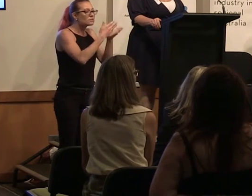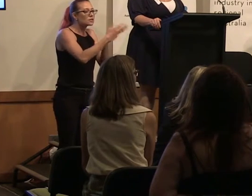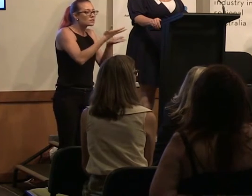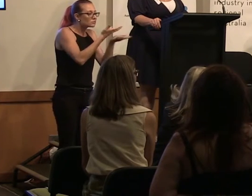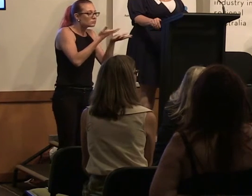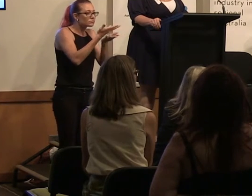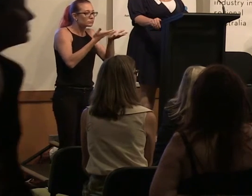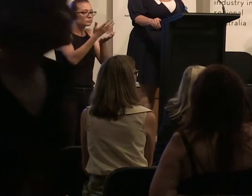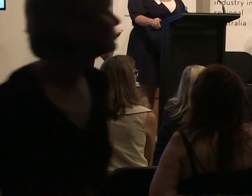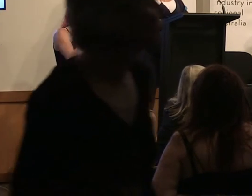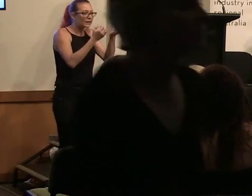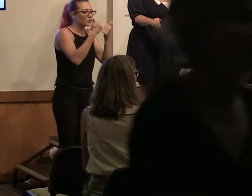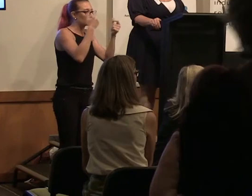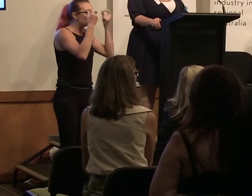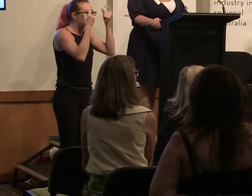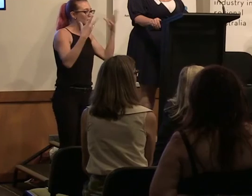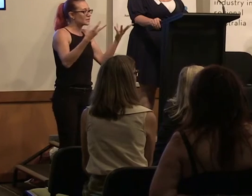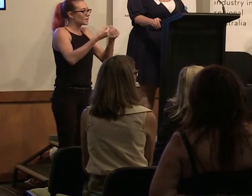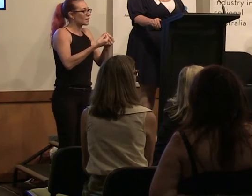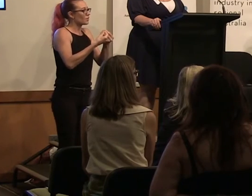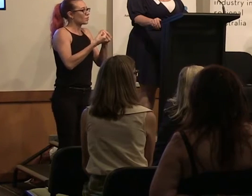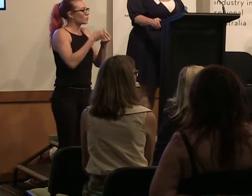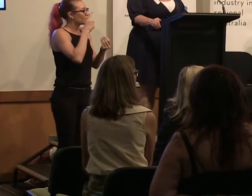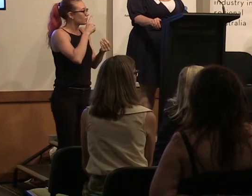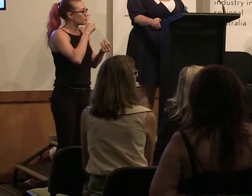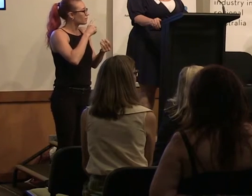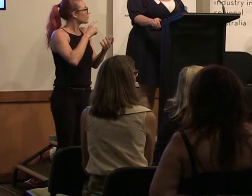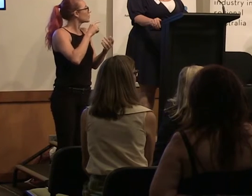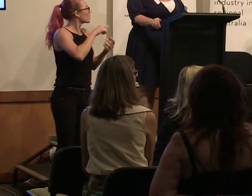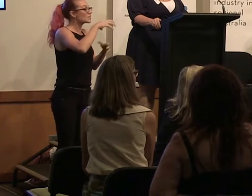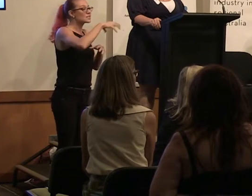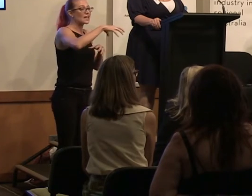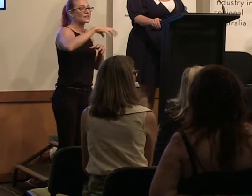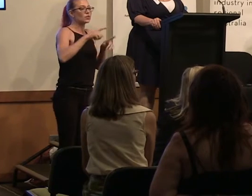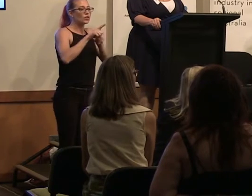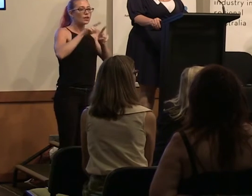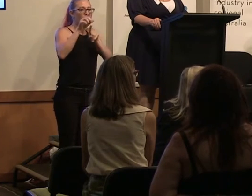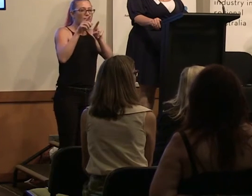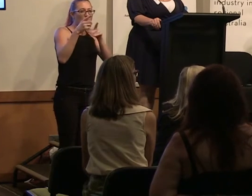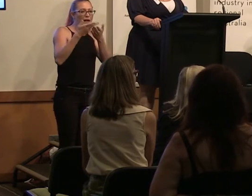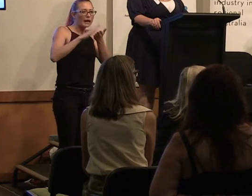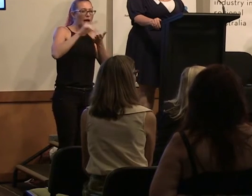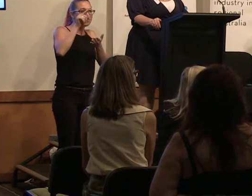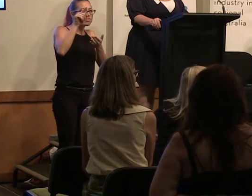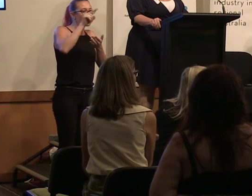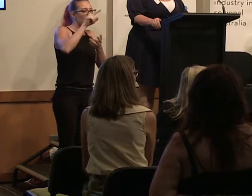creators together with people in the state to really learn from them about how they've created their channel and